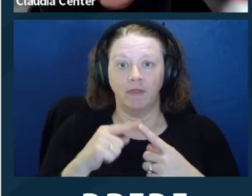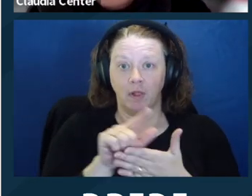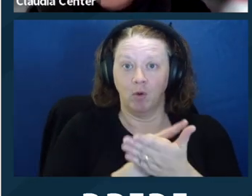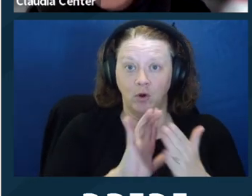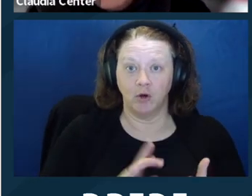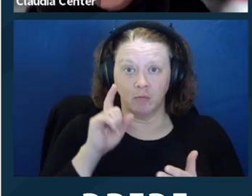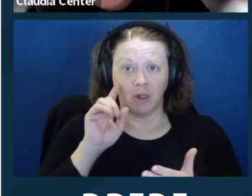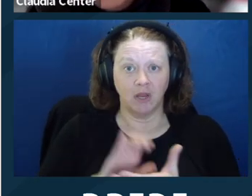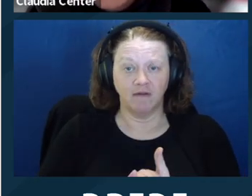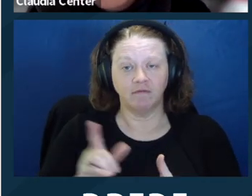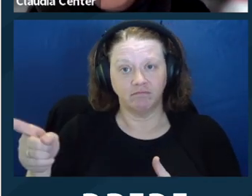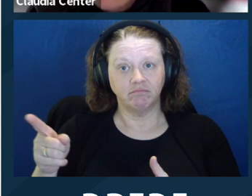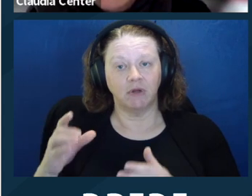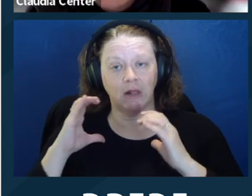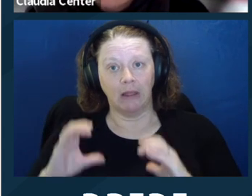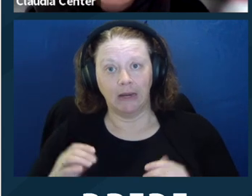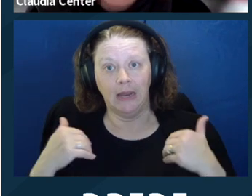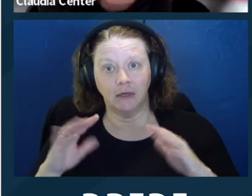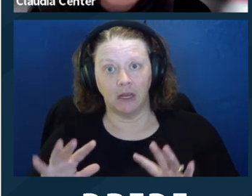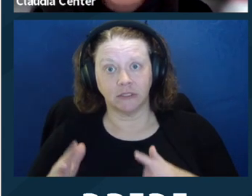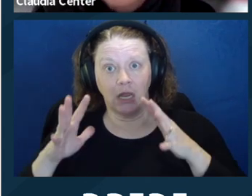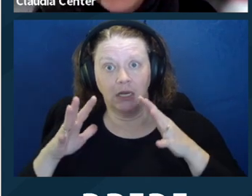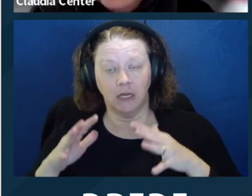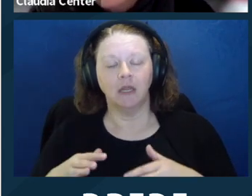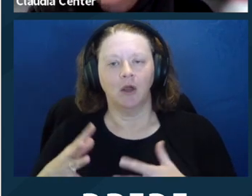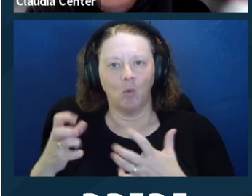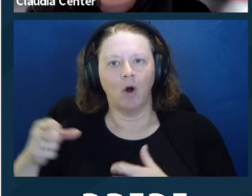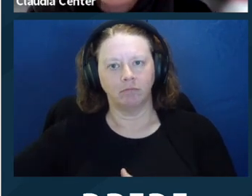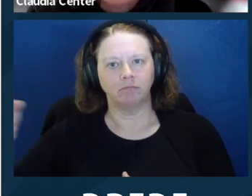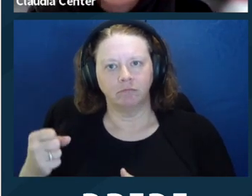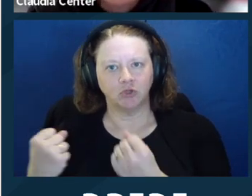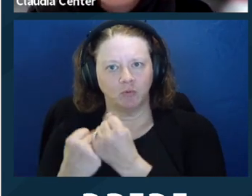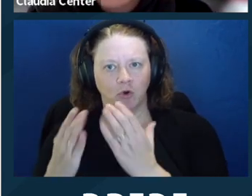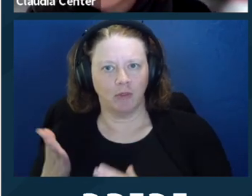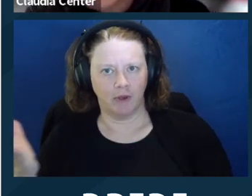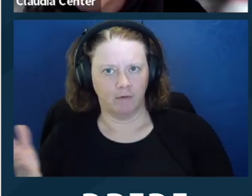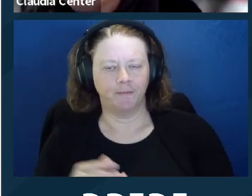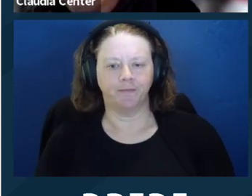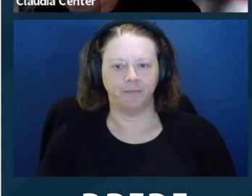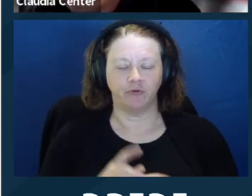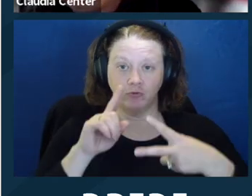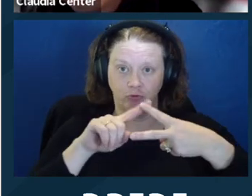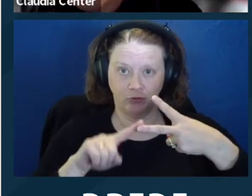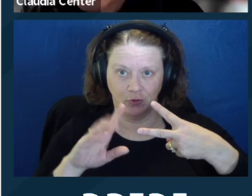So two cases on this. Next slide. Now, here's the case that will give you a